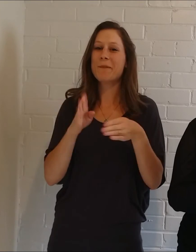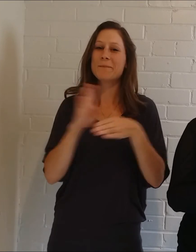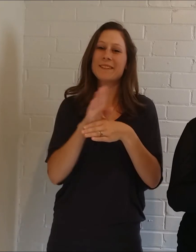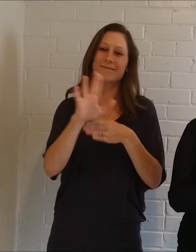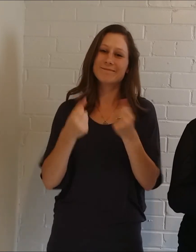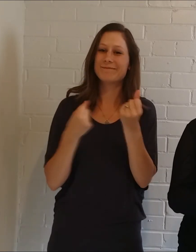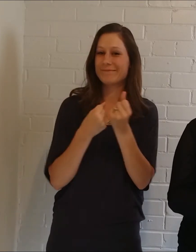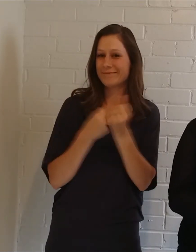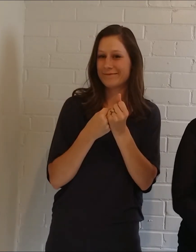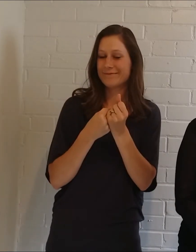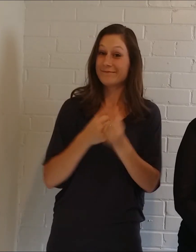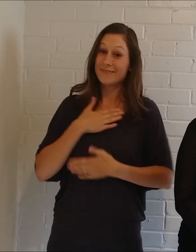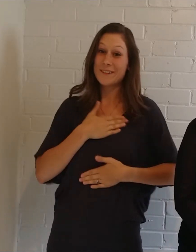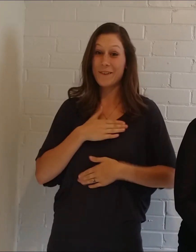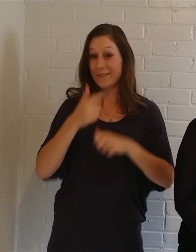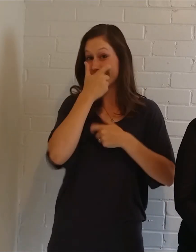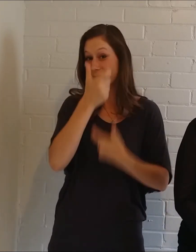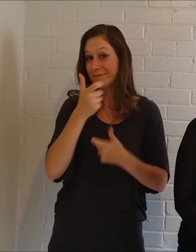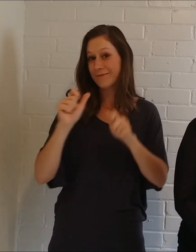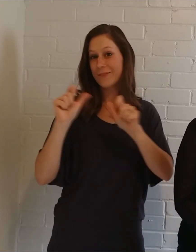and enjoy the vlogs!